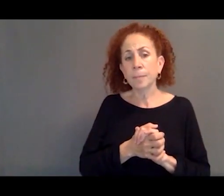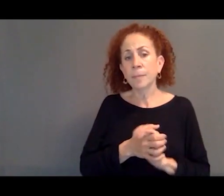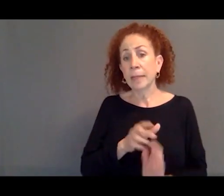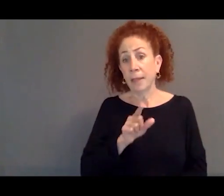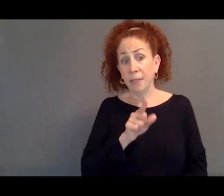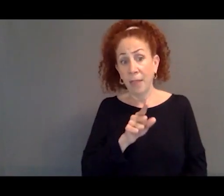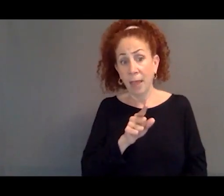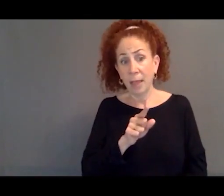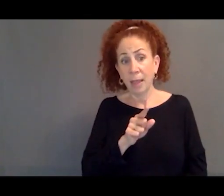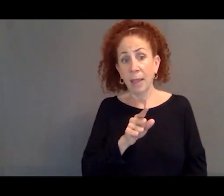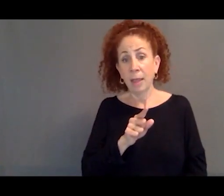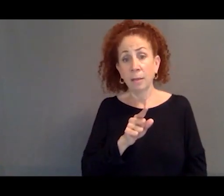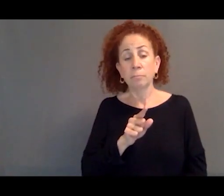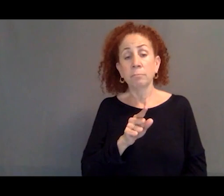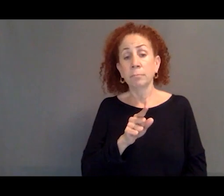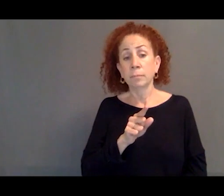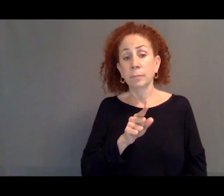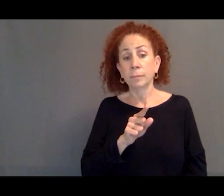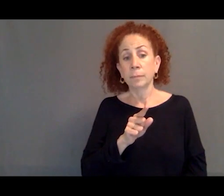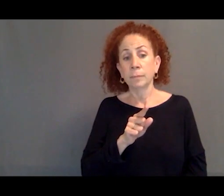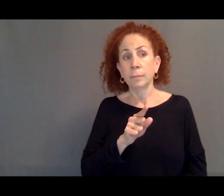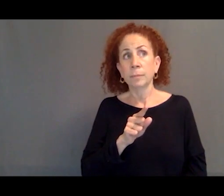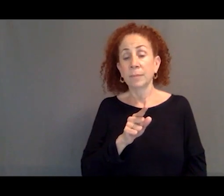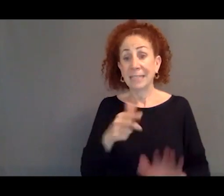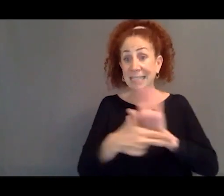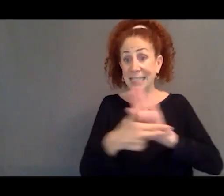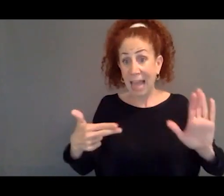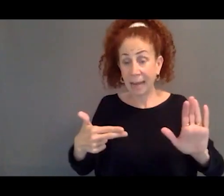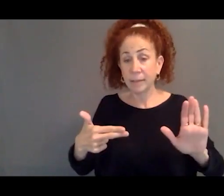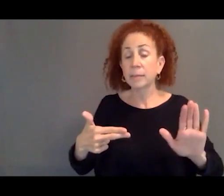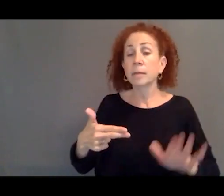neither a status as refugees or as asylum